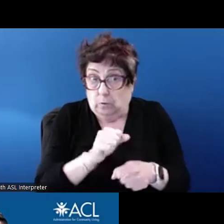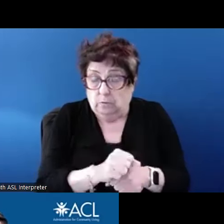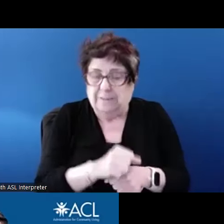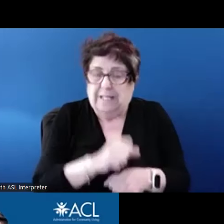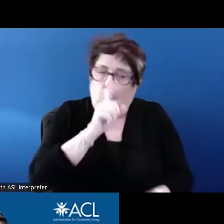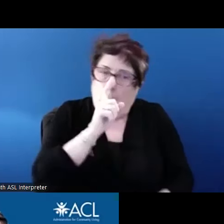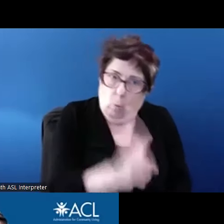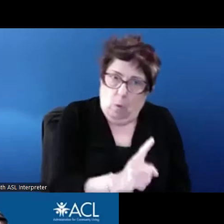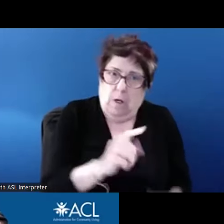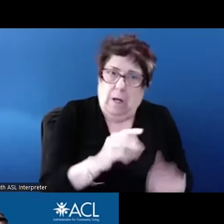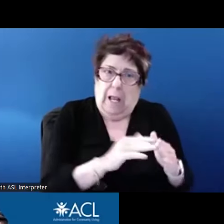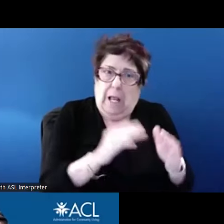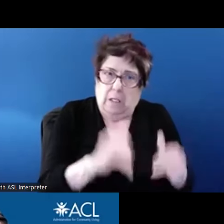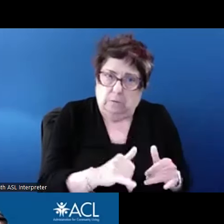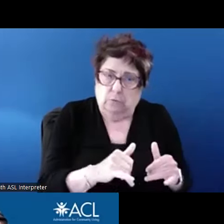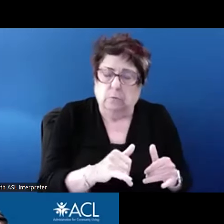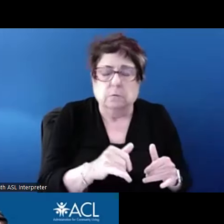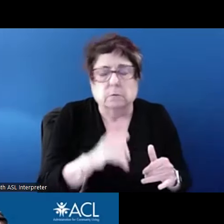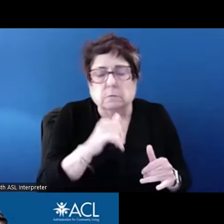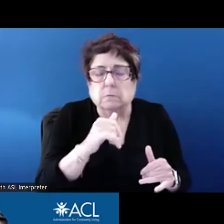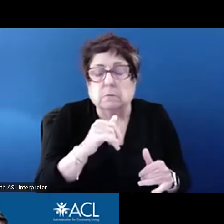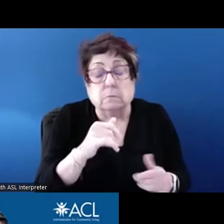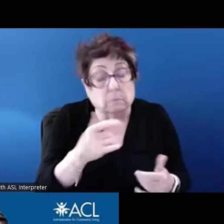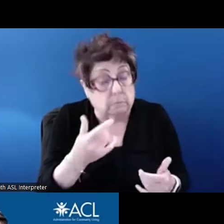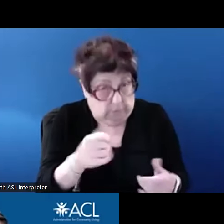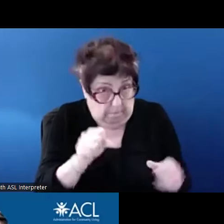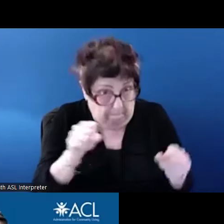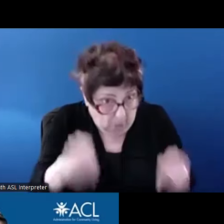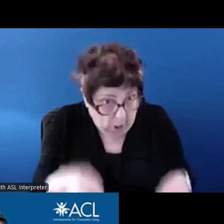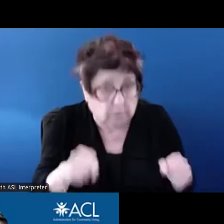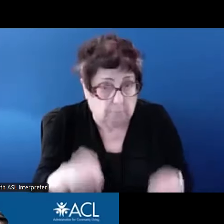impossible but we have certainly issued waivers on a case-by-case basis to allow